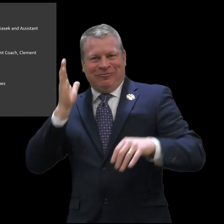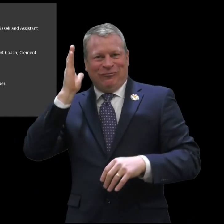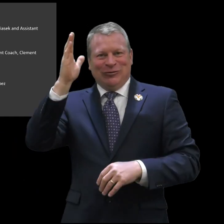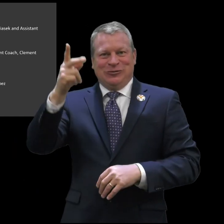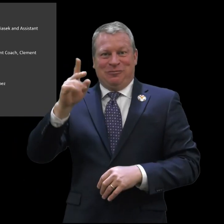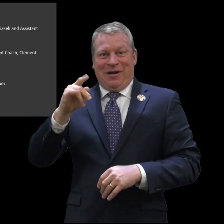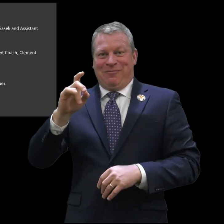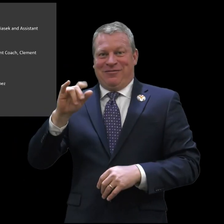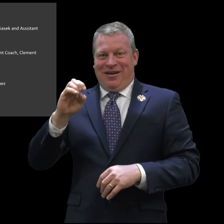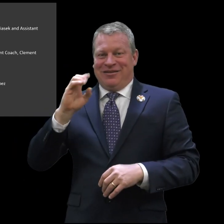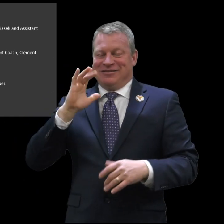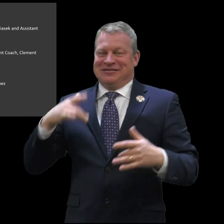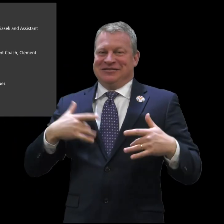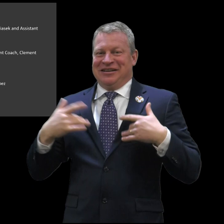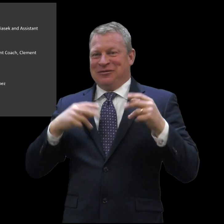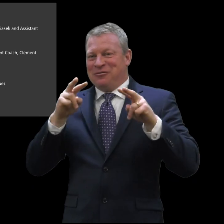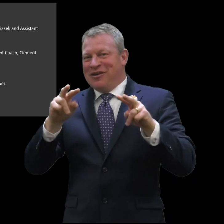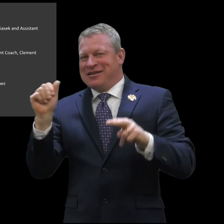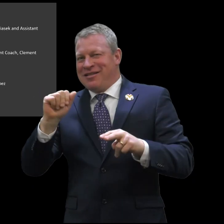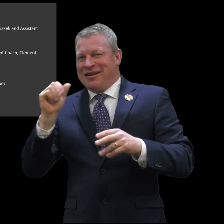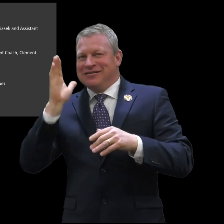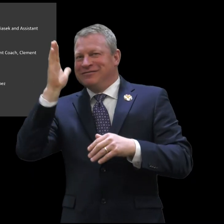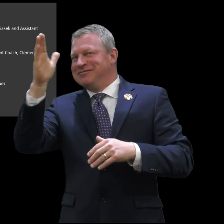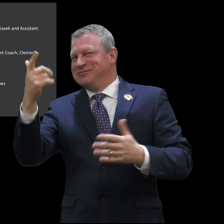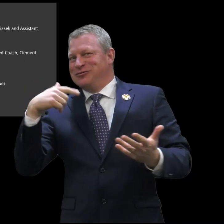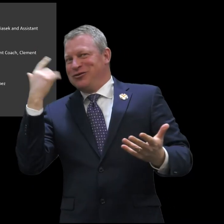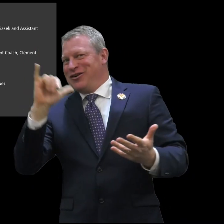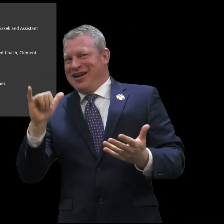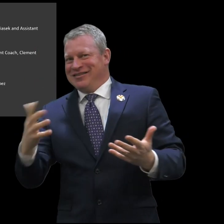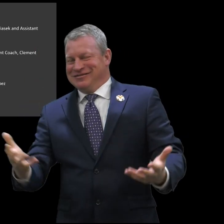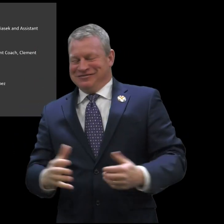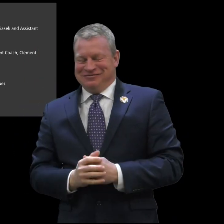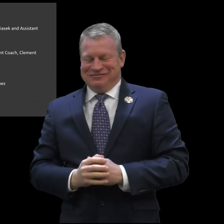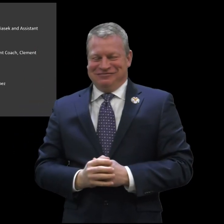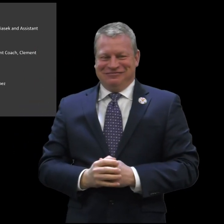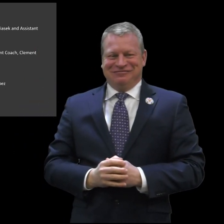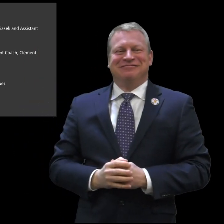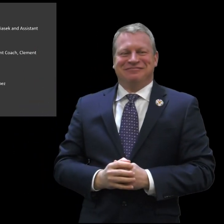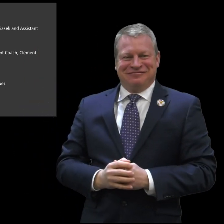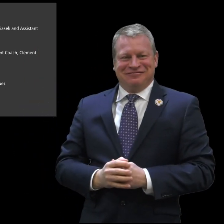basketball teams wonderful wonderful and exciting to keep an eye on ASD athletics